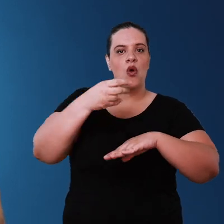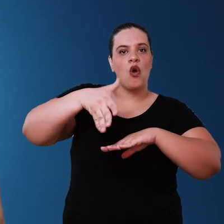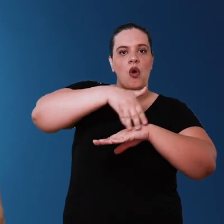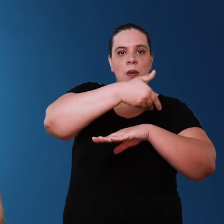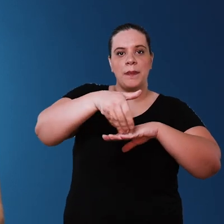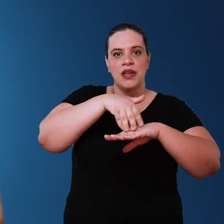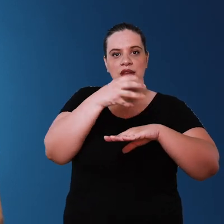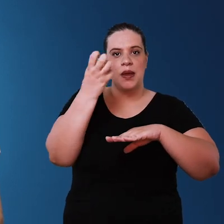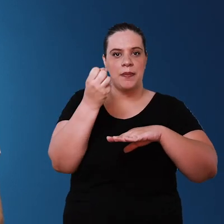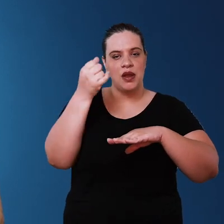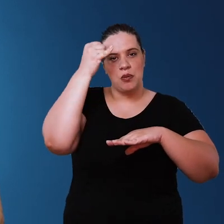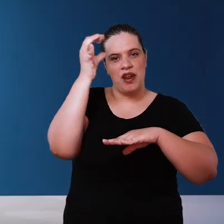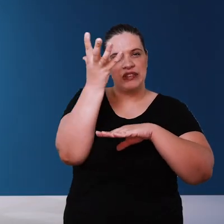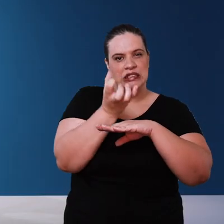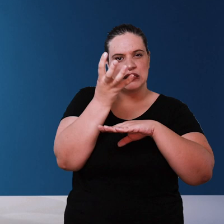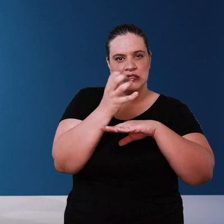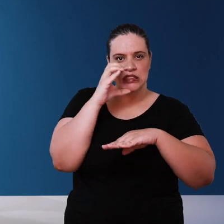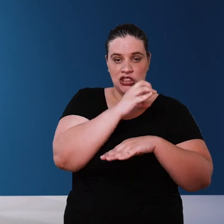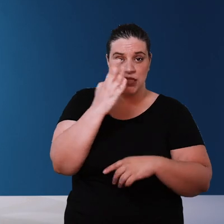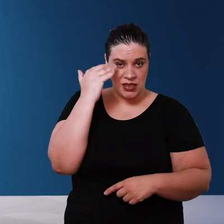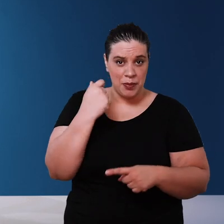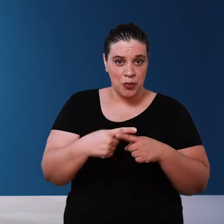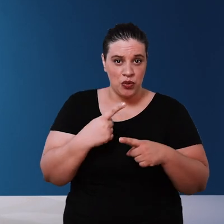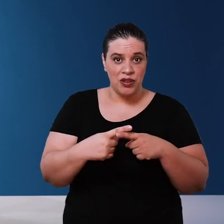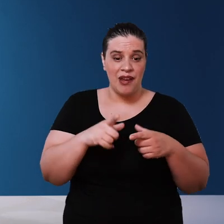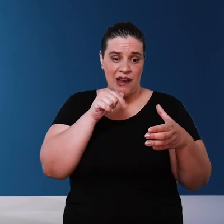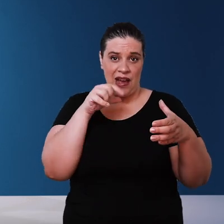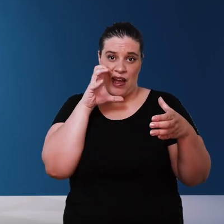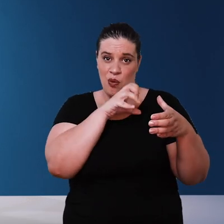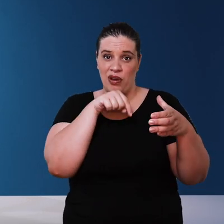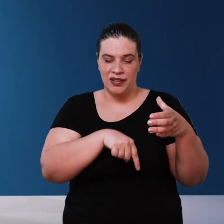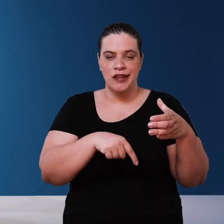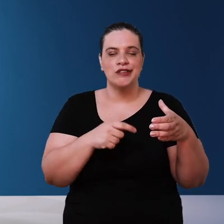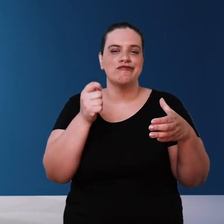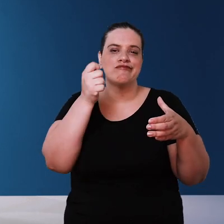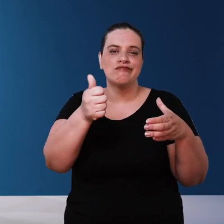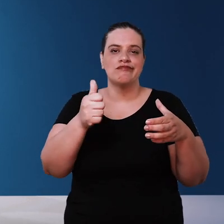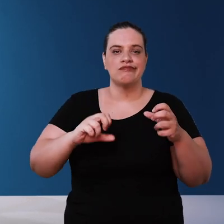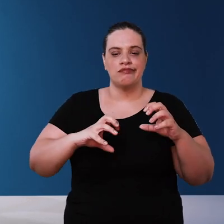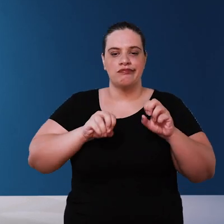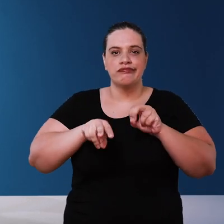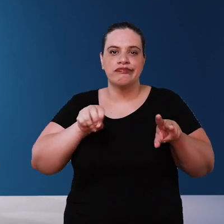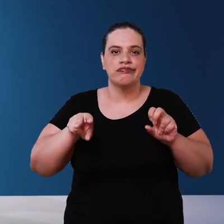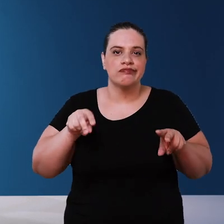it wearing white so it doesn't absorb heat you know because it's warmer water creates an environment conducive to the reproduction of disease- causing